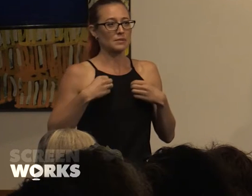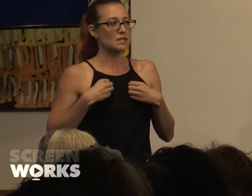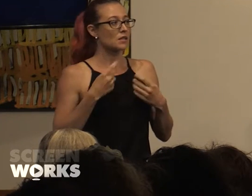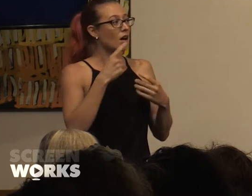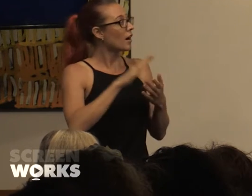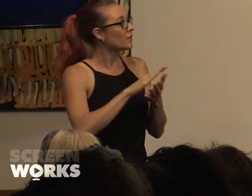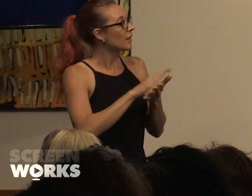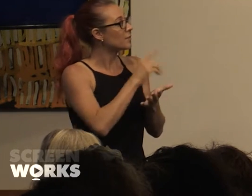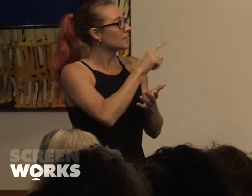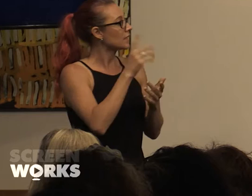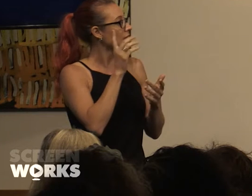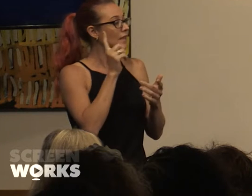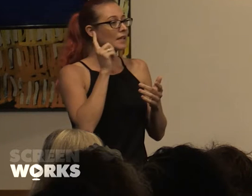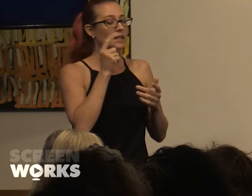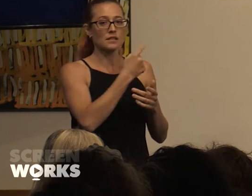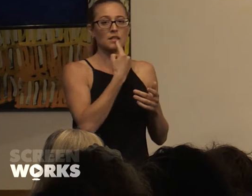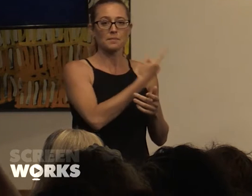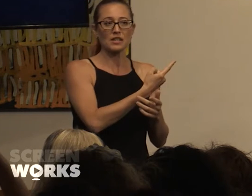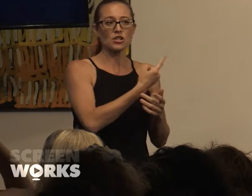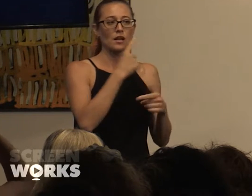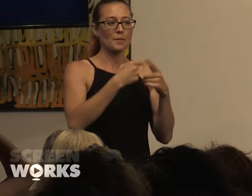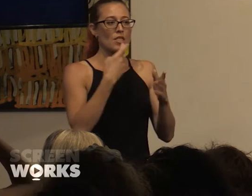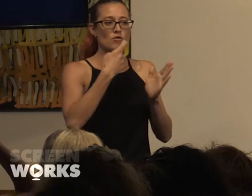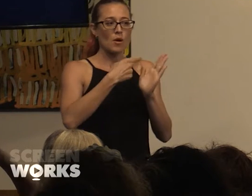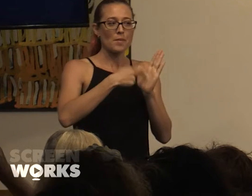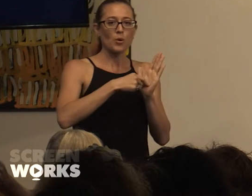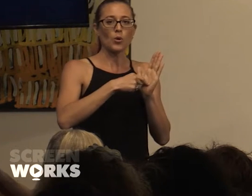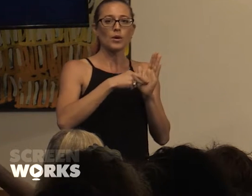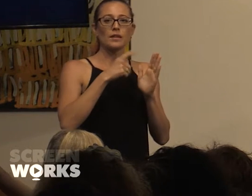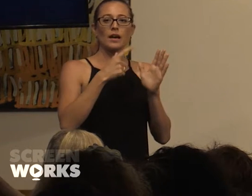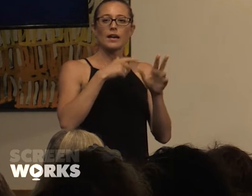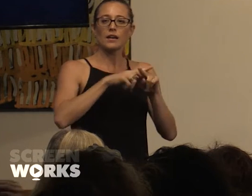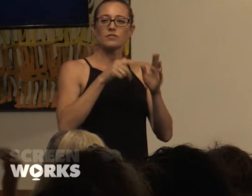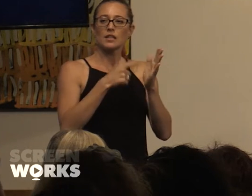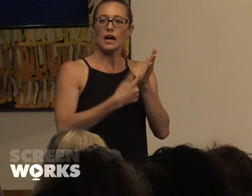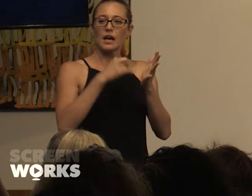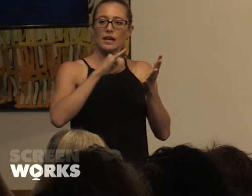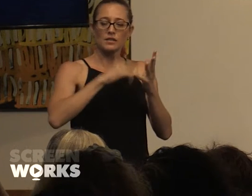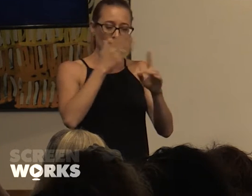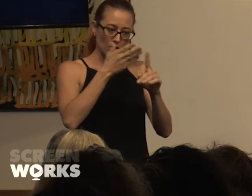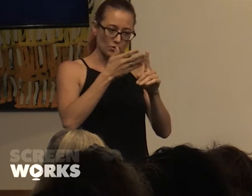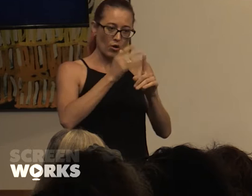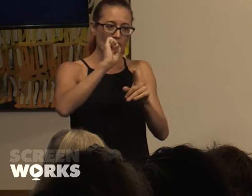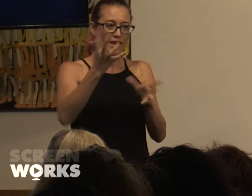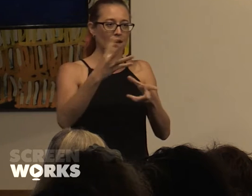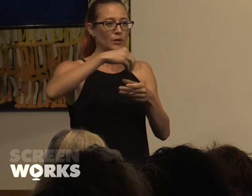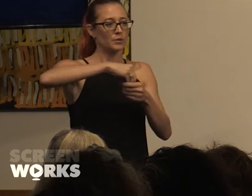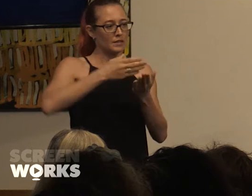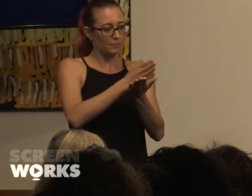mention the report that AFTRS have focused on in their inclusive pathways work they've been doing.